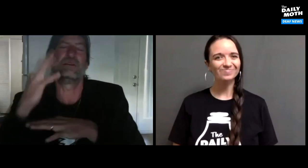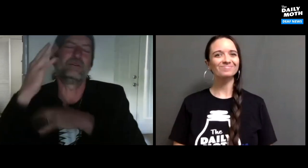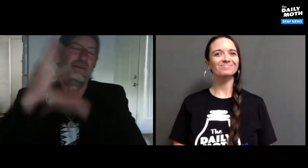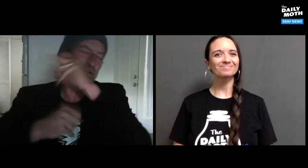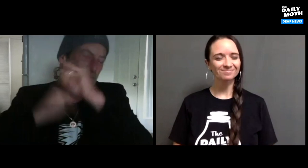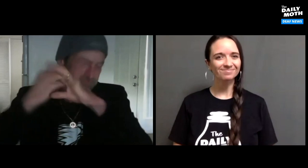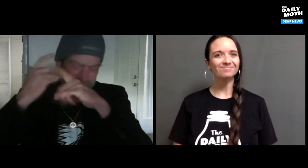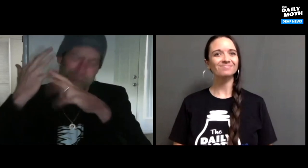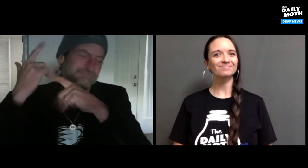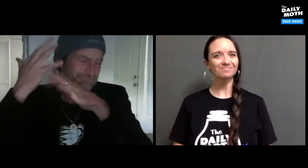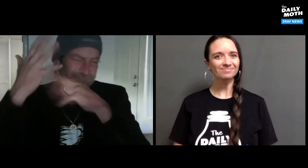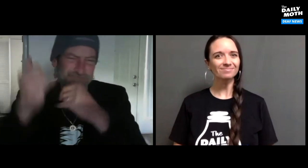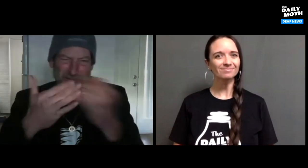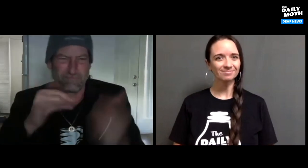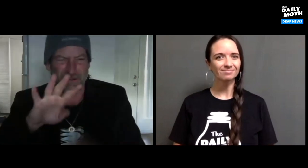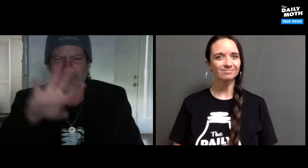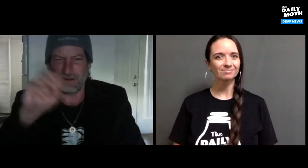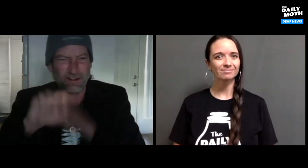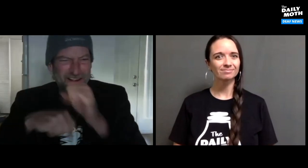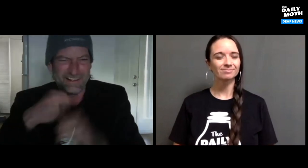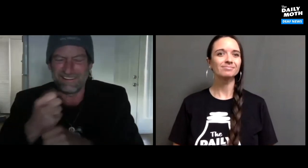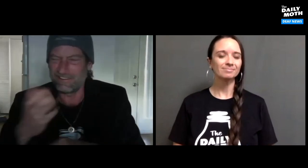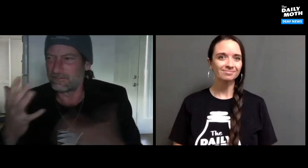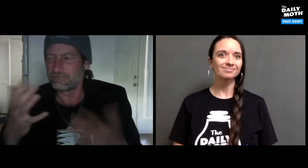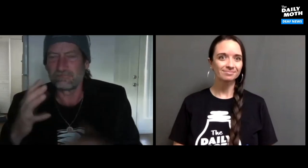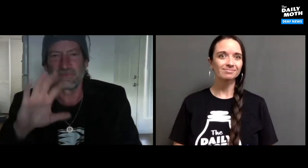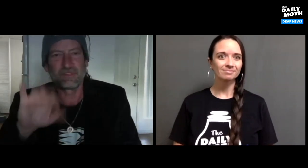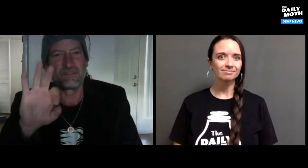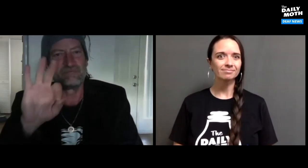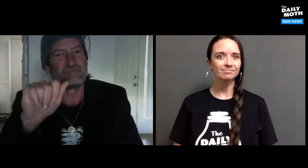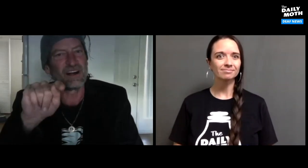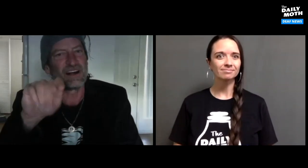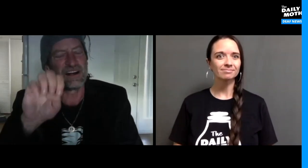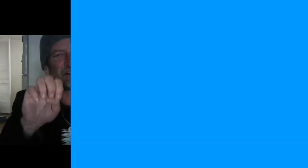Many, many years later, almost 40 years later- it is fate.